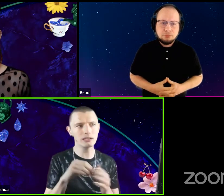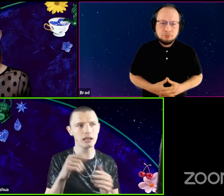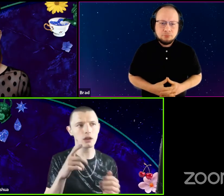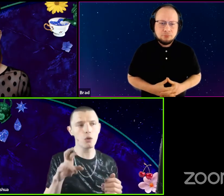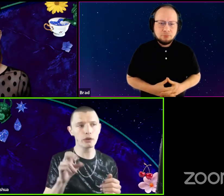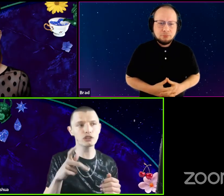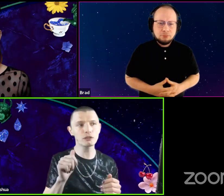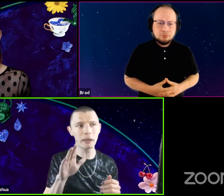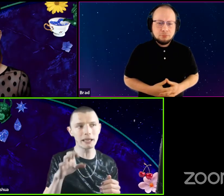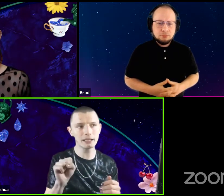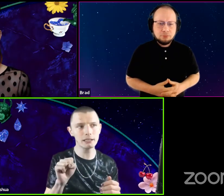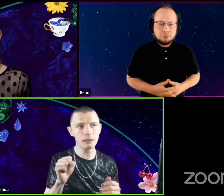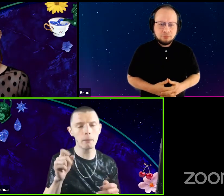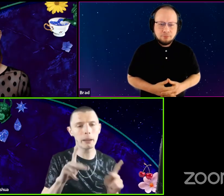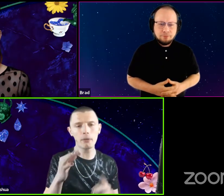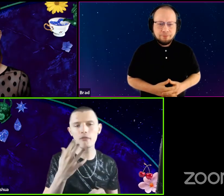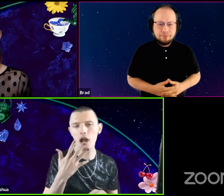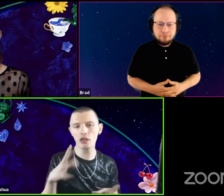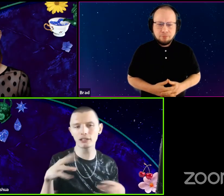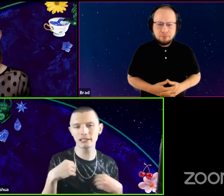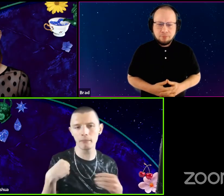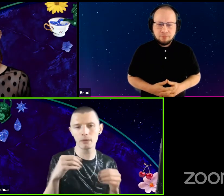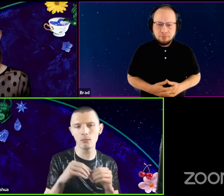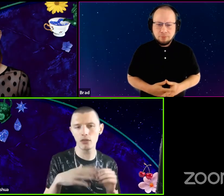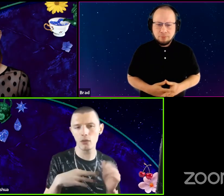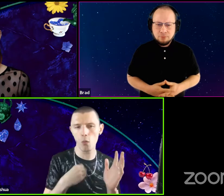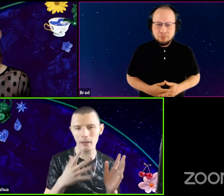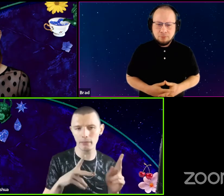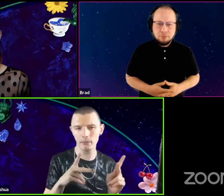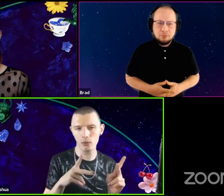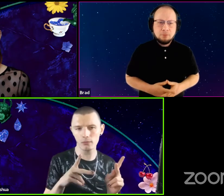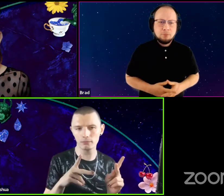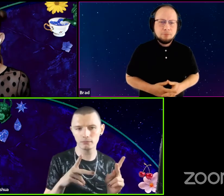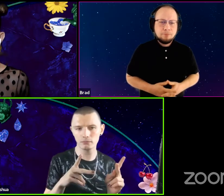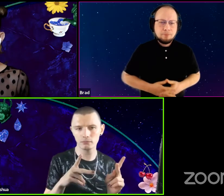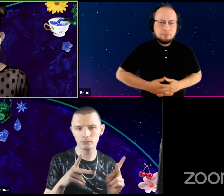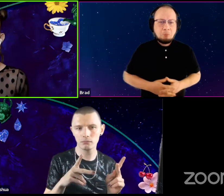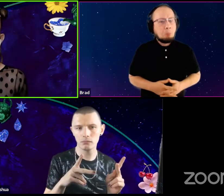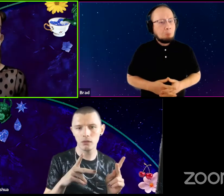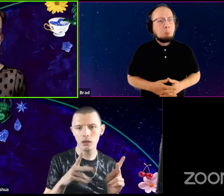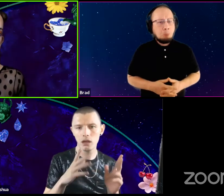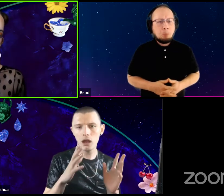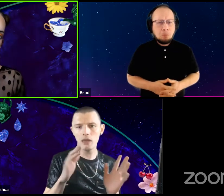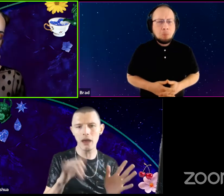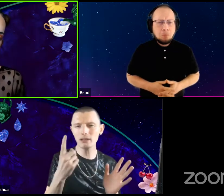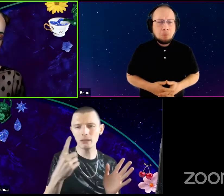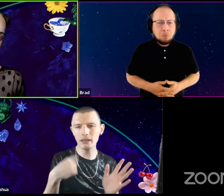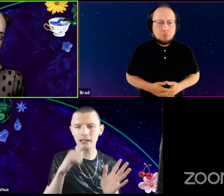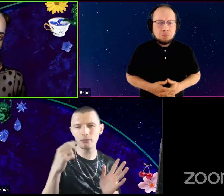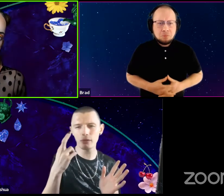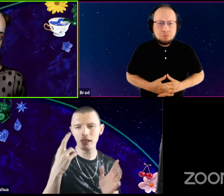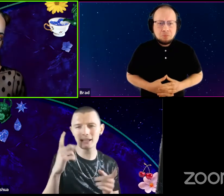people of color accept me more than white people. And that was something I didn't realize